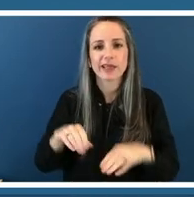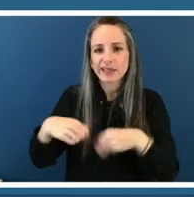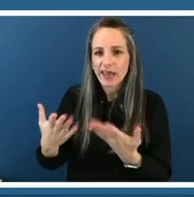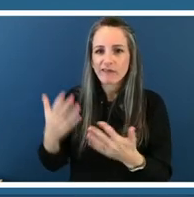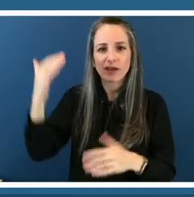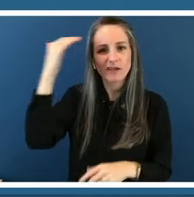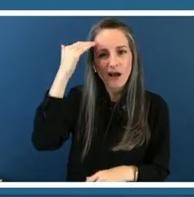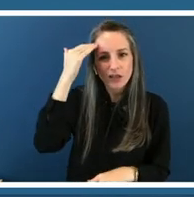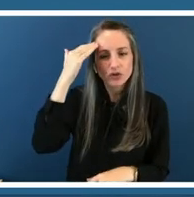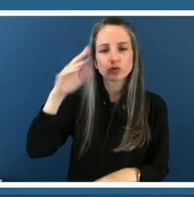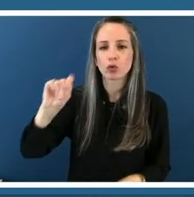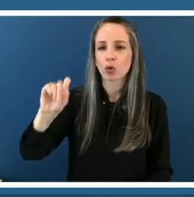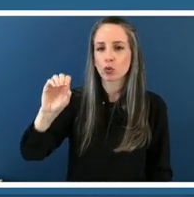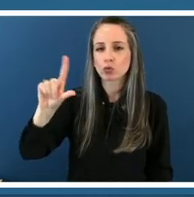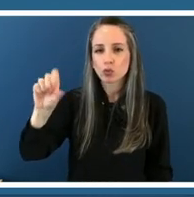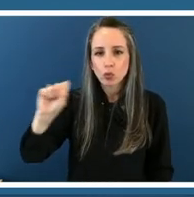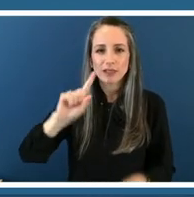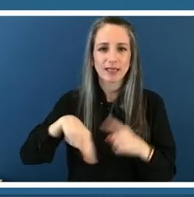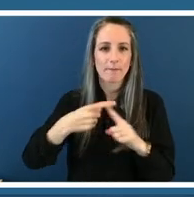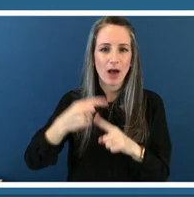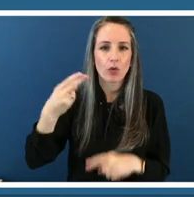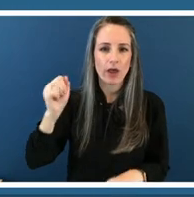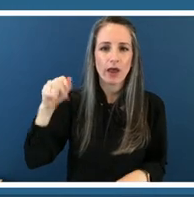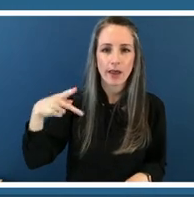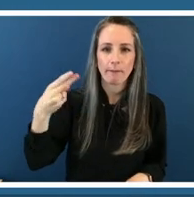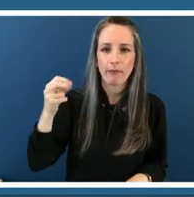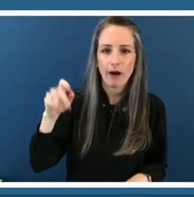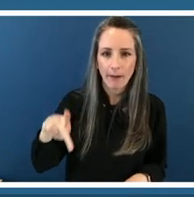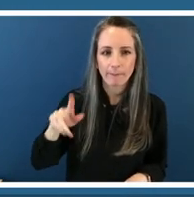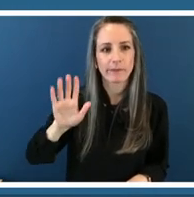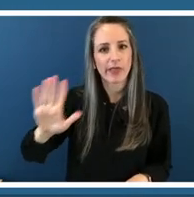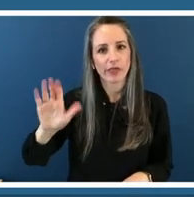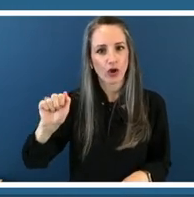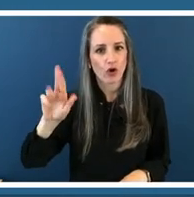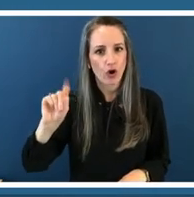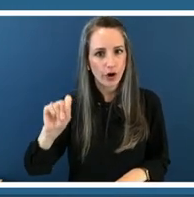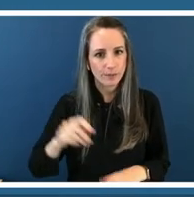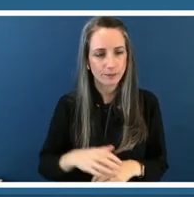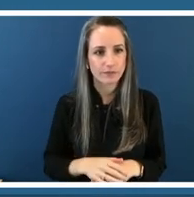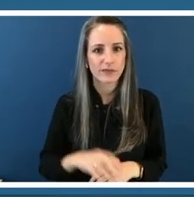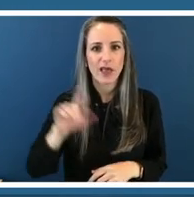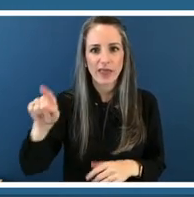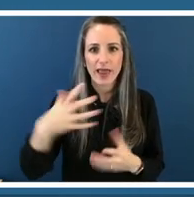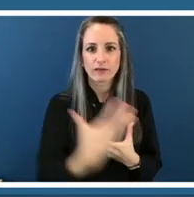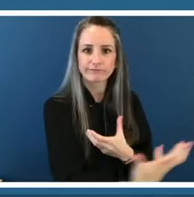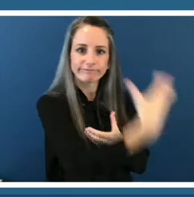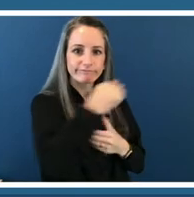hip-hop art form for them to be able to